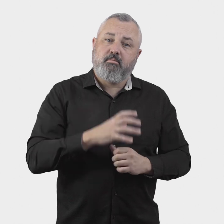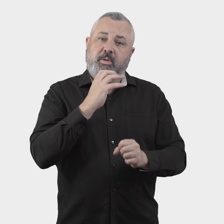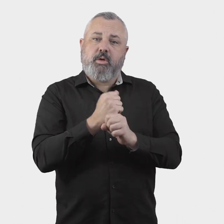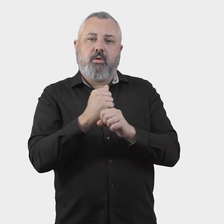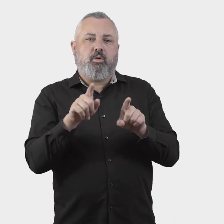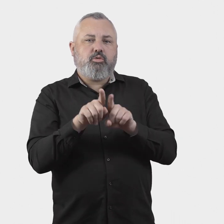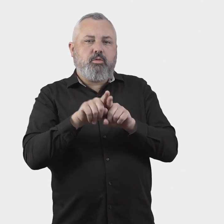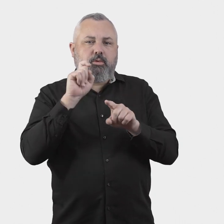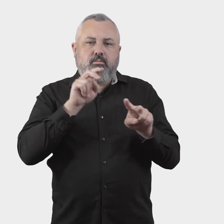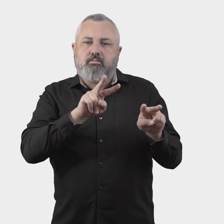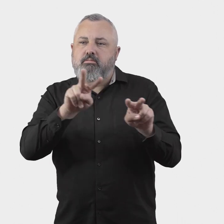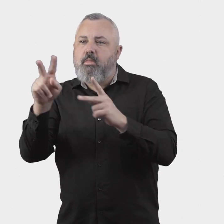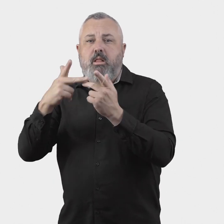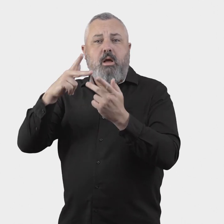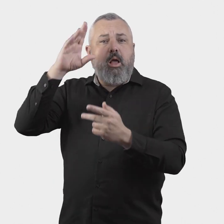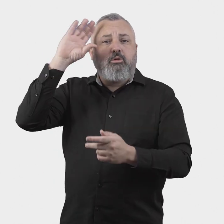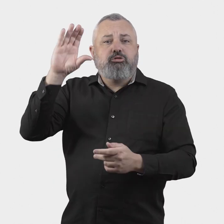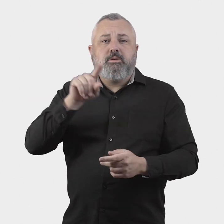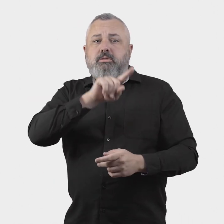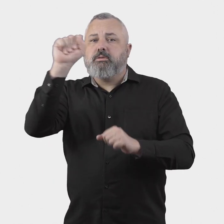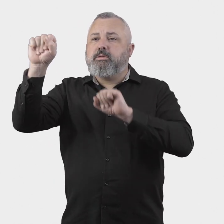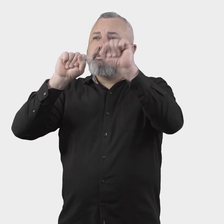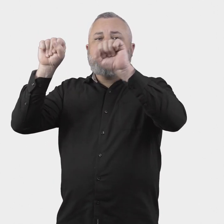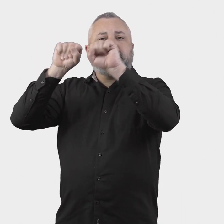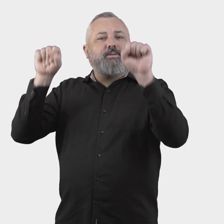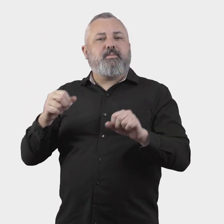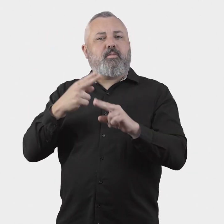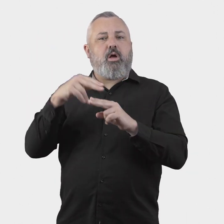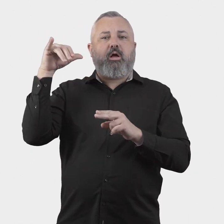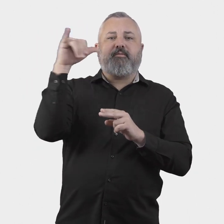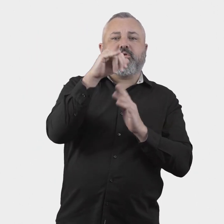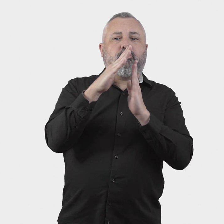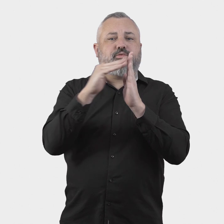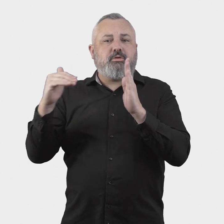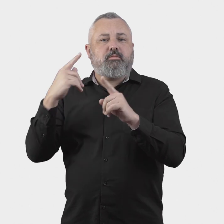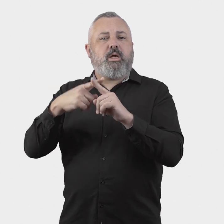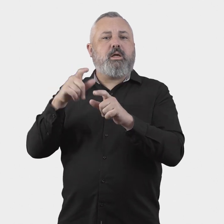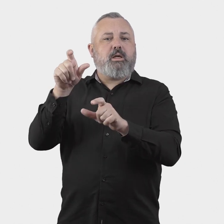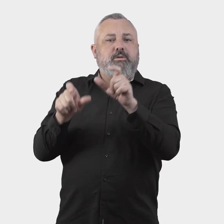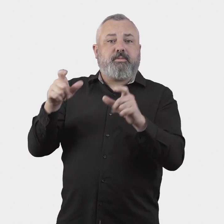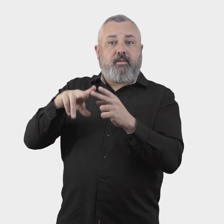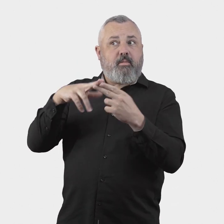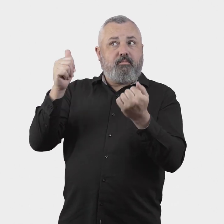The government will also consider examples from aviation consumer protection regimes in